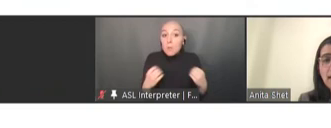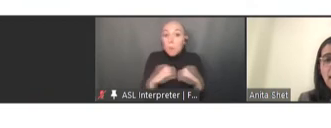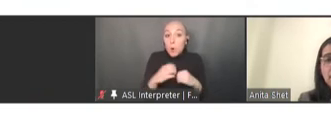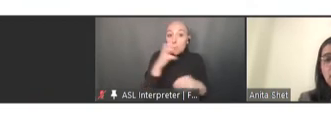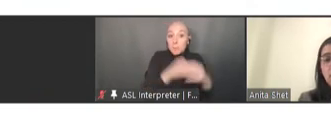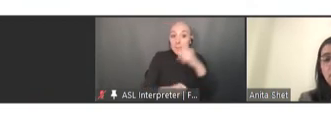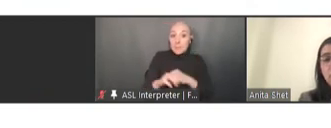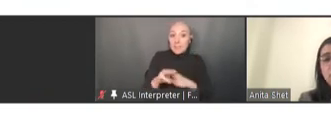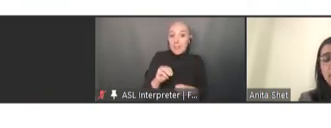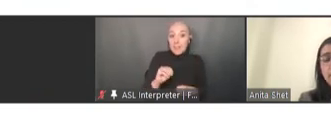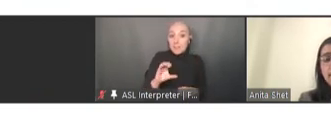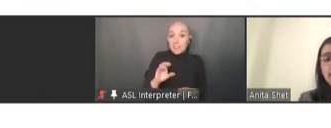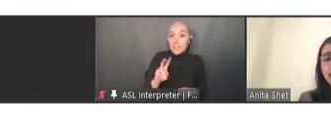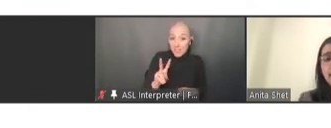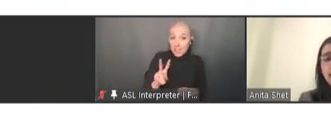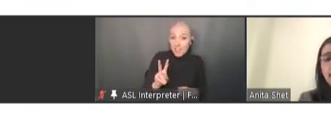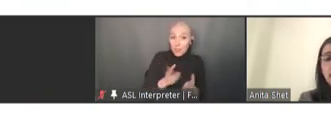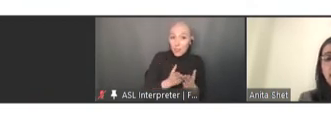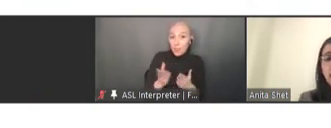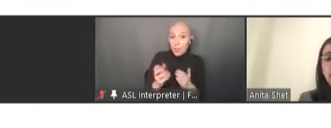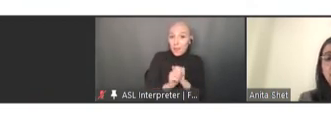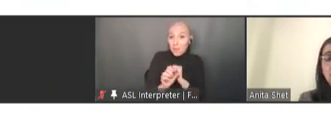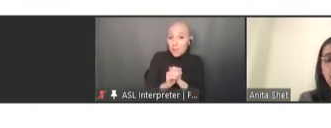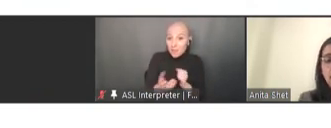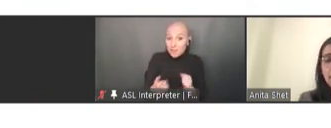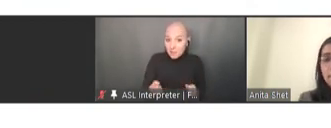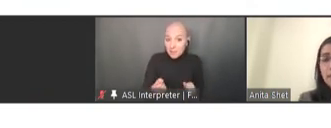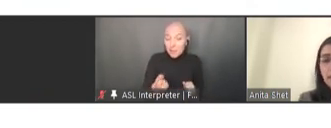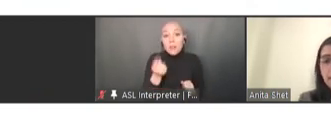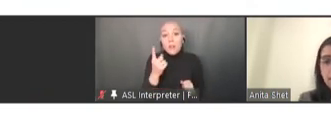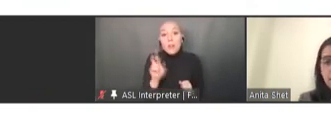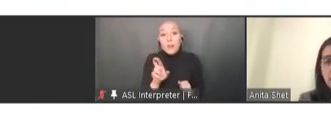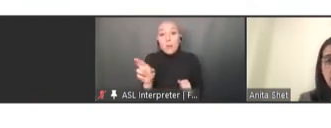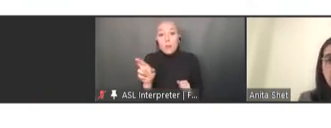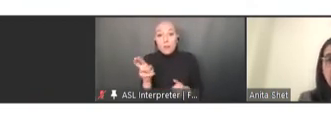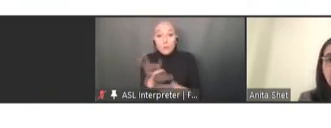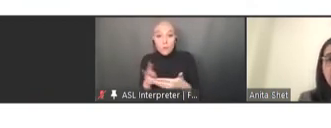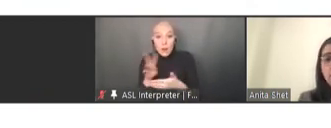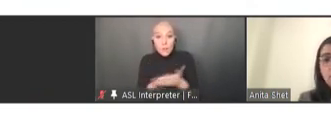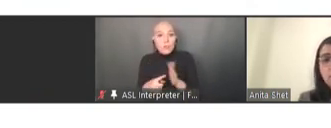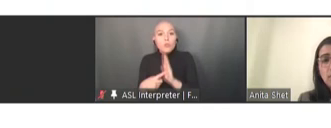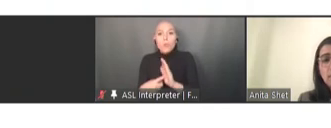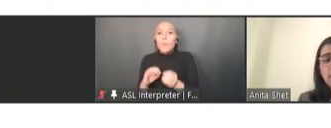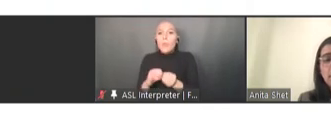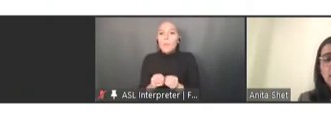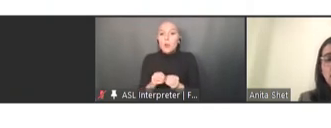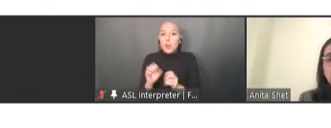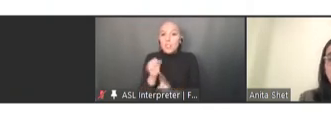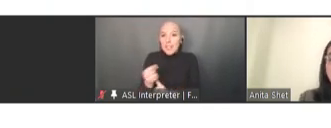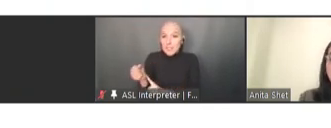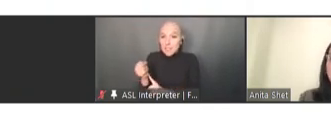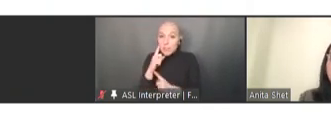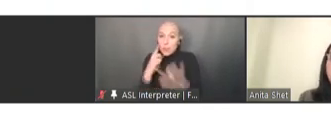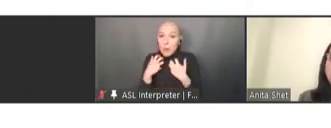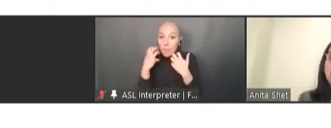actually shows the measles cases in the US per year, as reported in the CDC surveillance website.